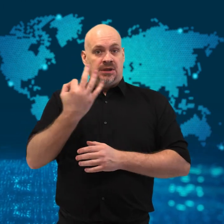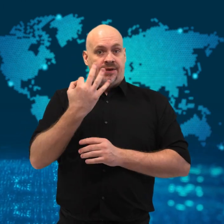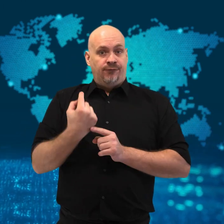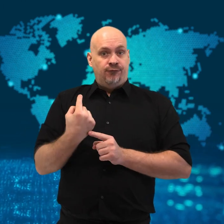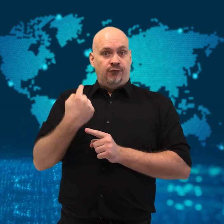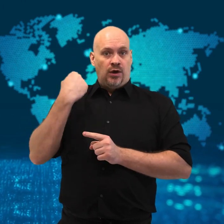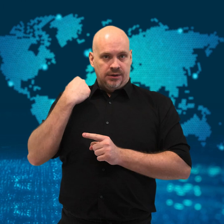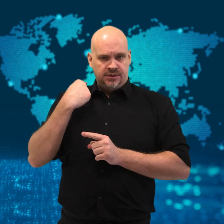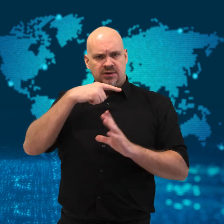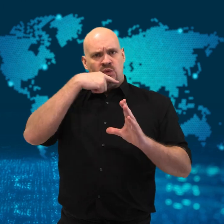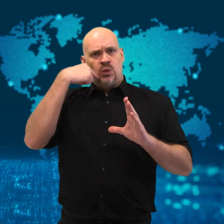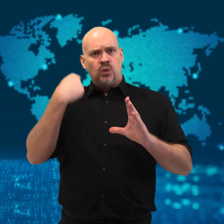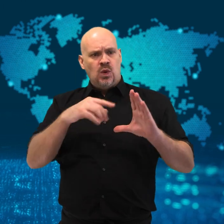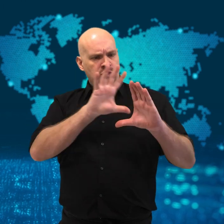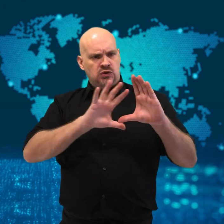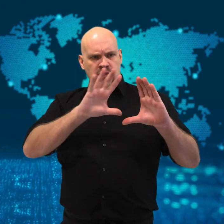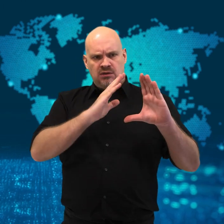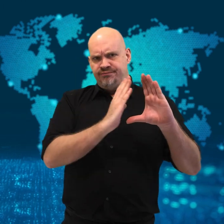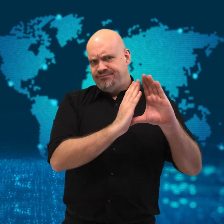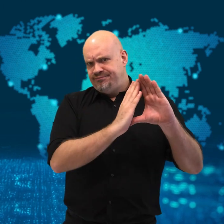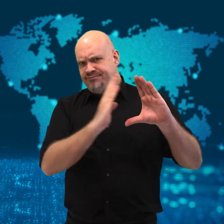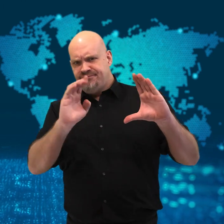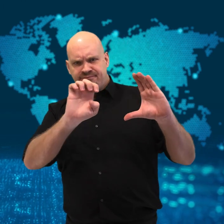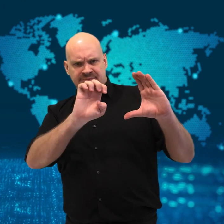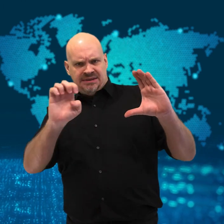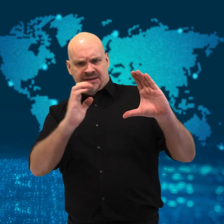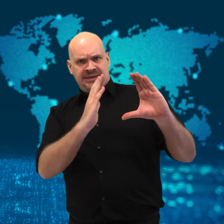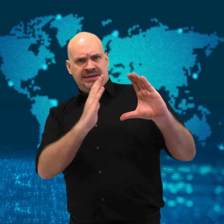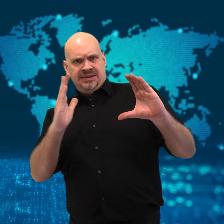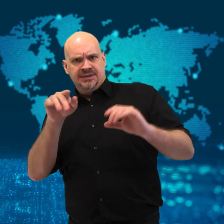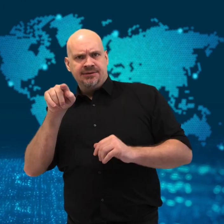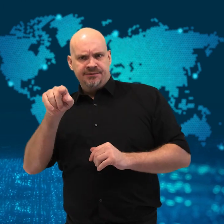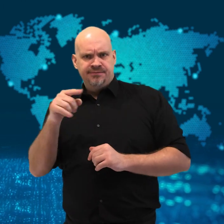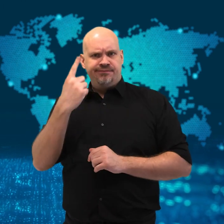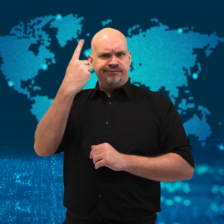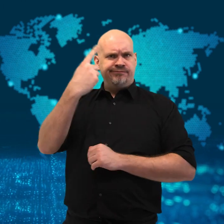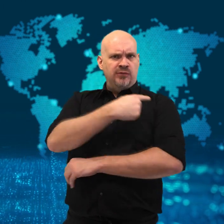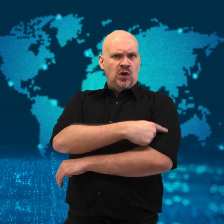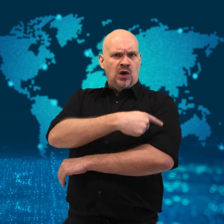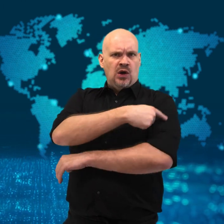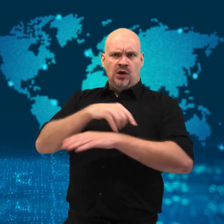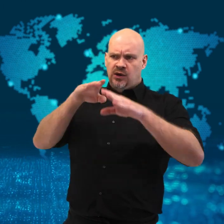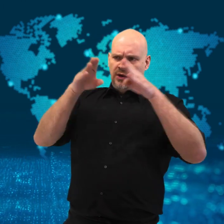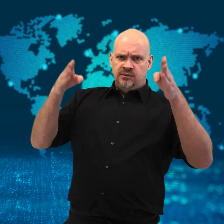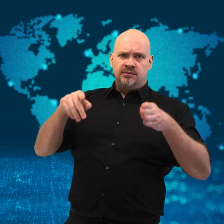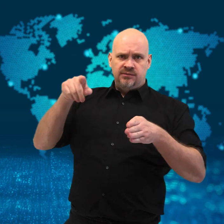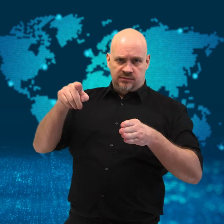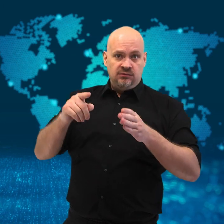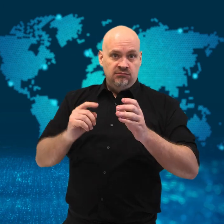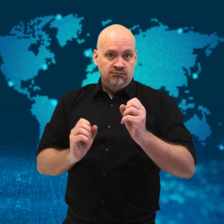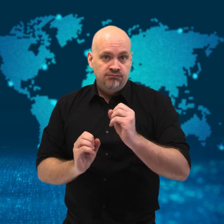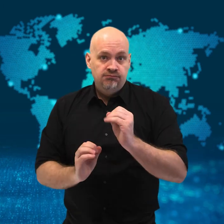a fire broke out on the wooden roof structure of an ancient